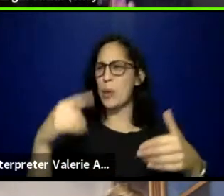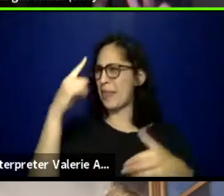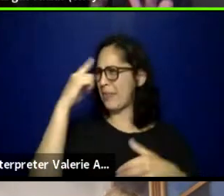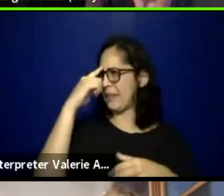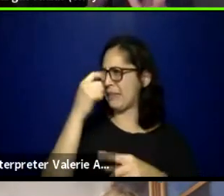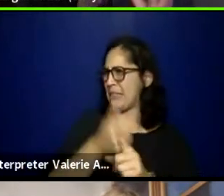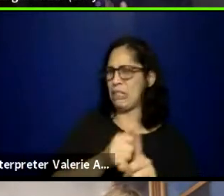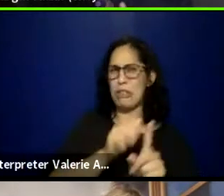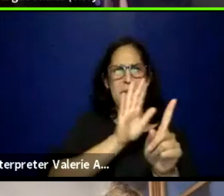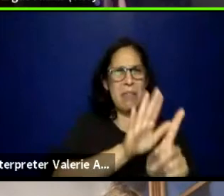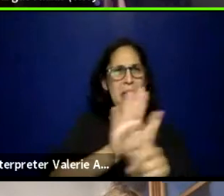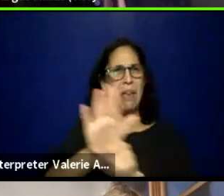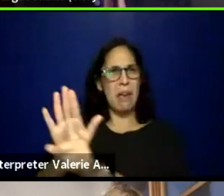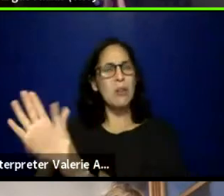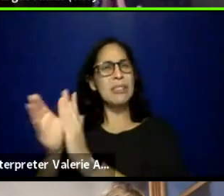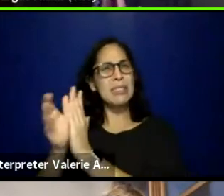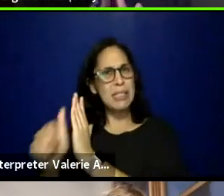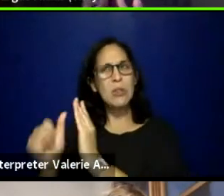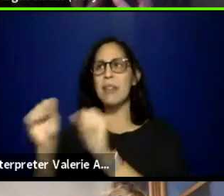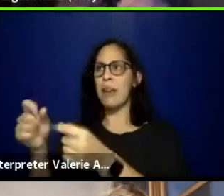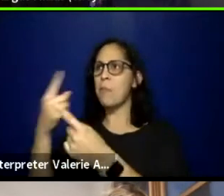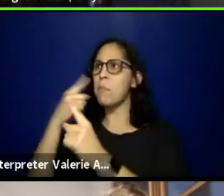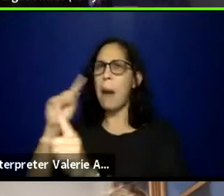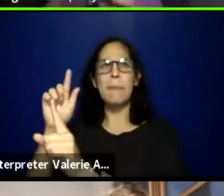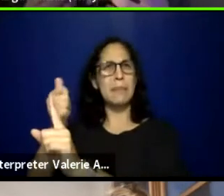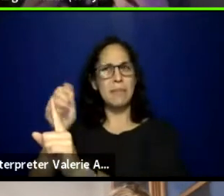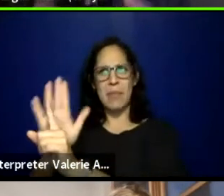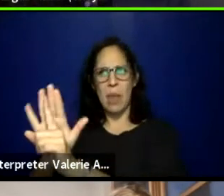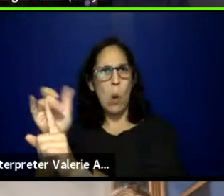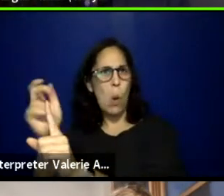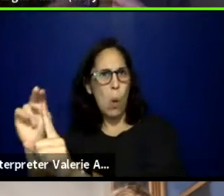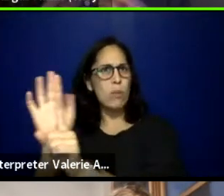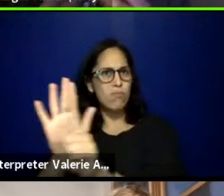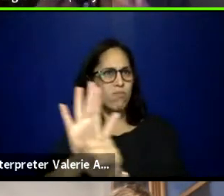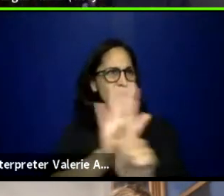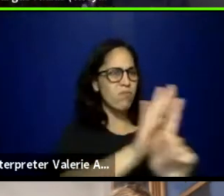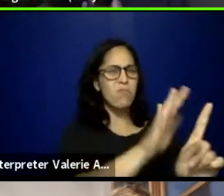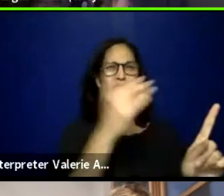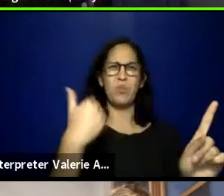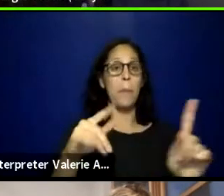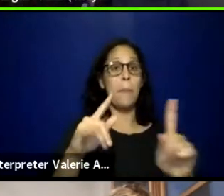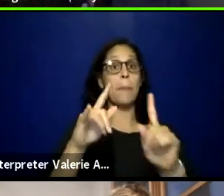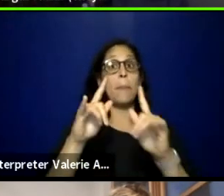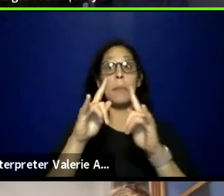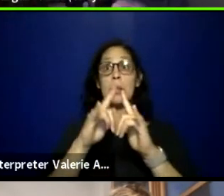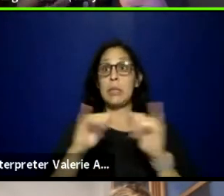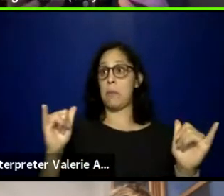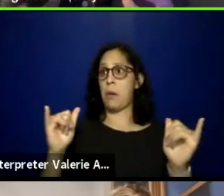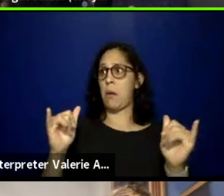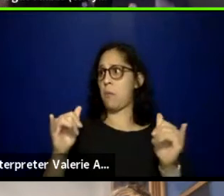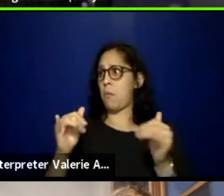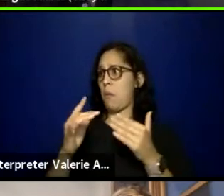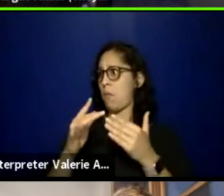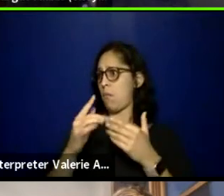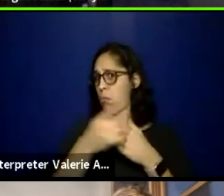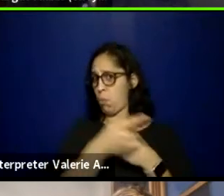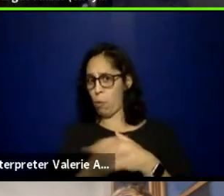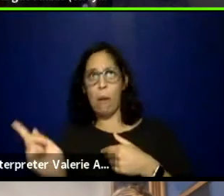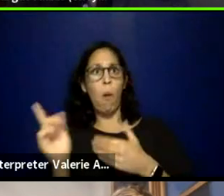and if, as individuals, we are strong leaders and very powerful entities, what are the possibilities